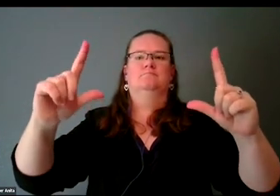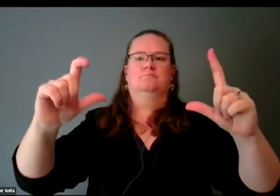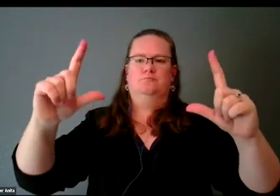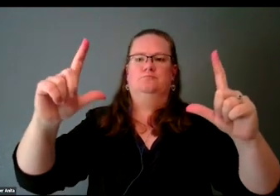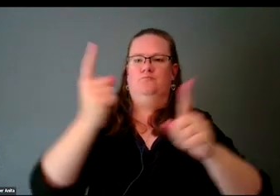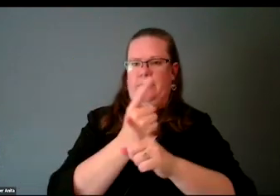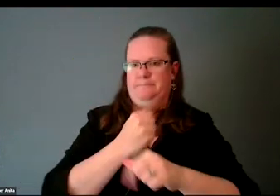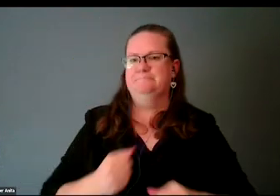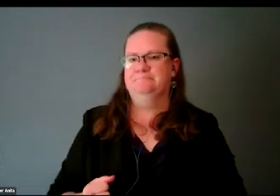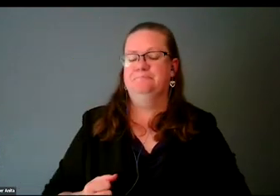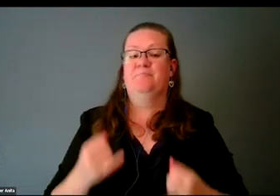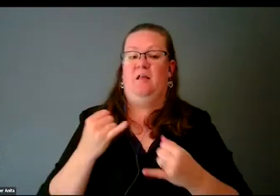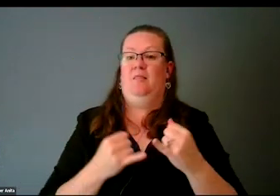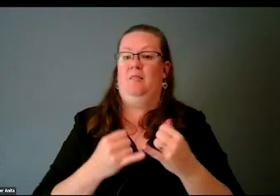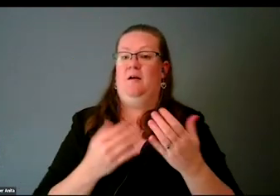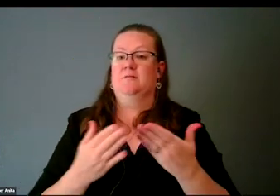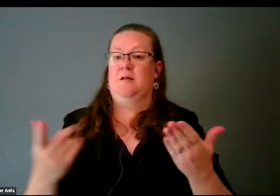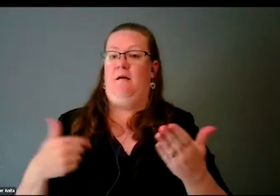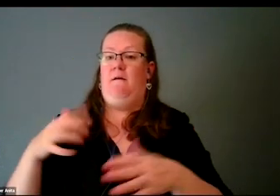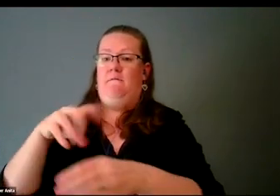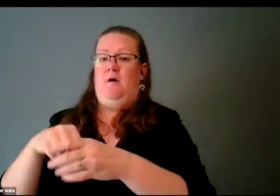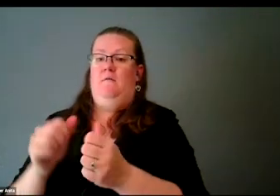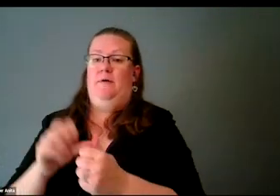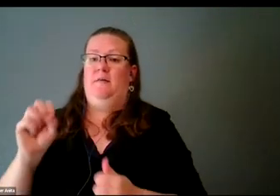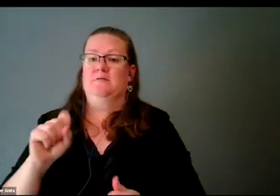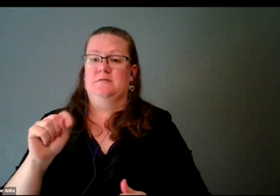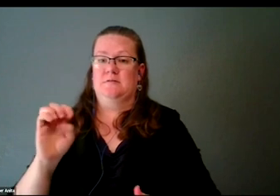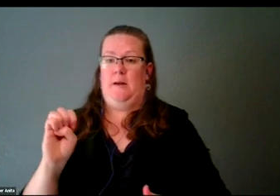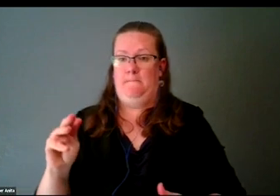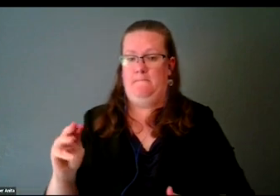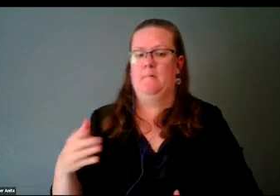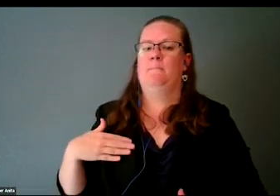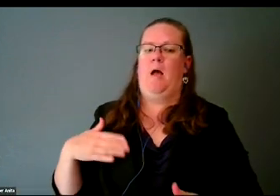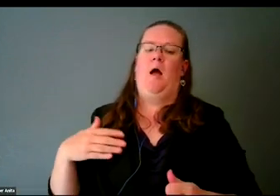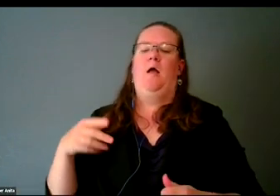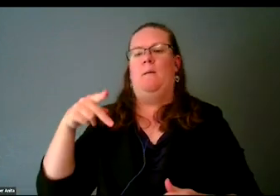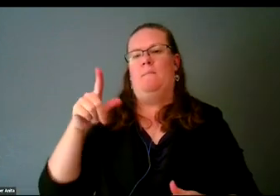The last contribution I have made to STEM is my platform RAMPD, Recording Artists